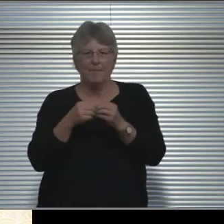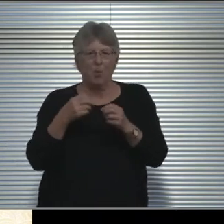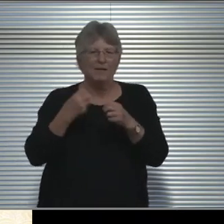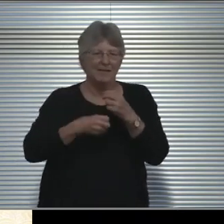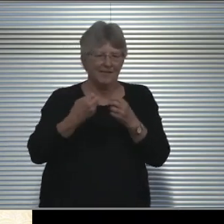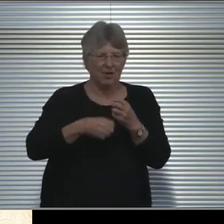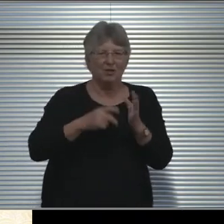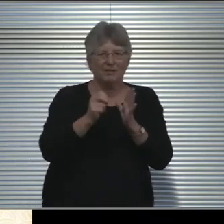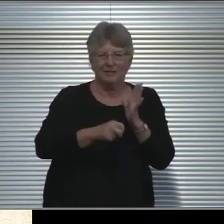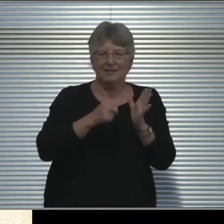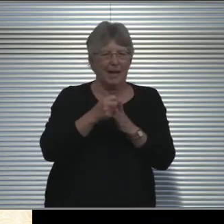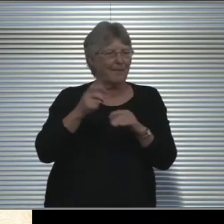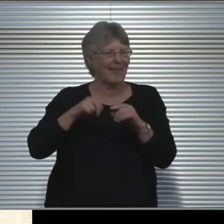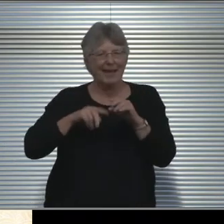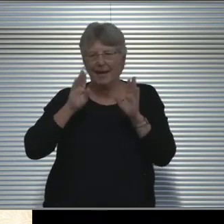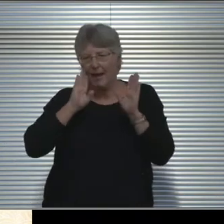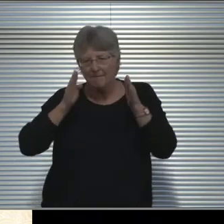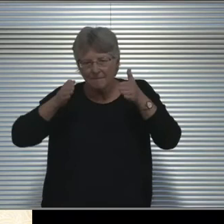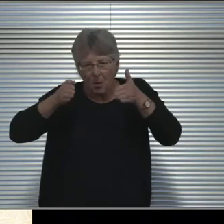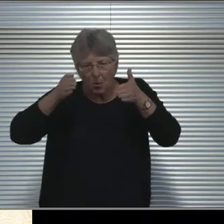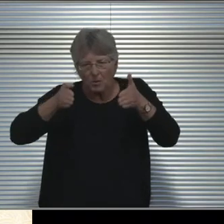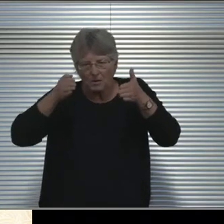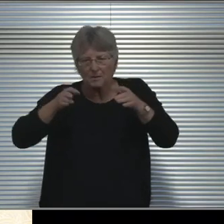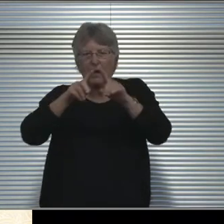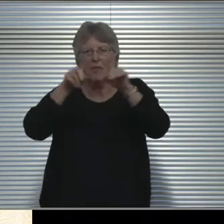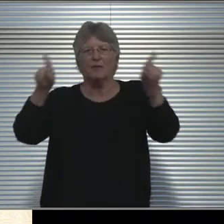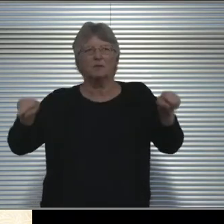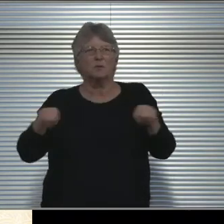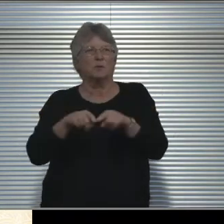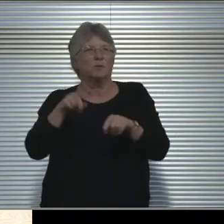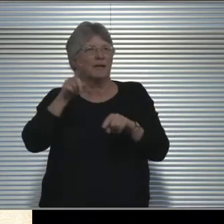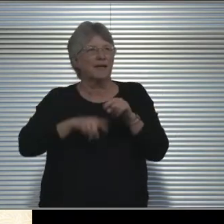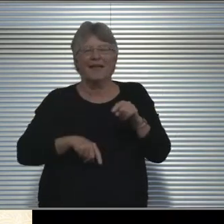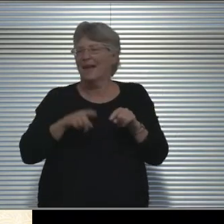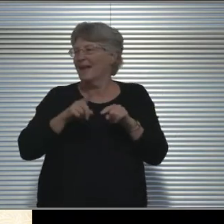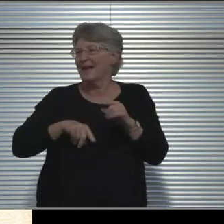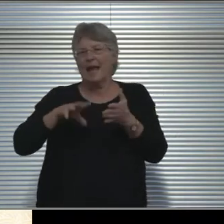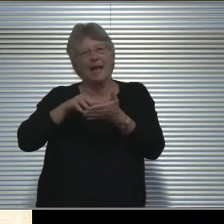just because they can't focus, they cannot learn via Zoom.